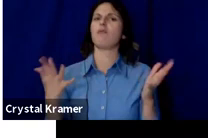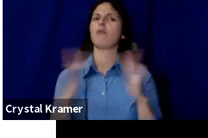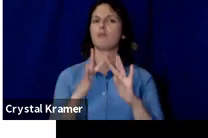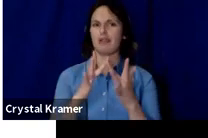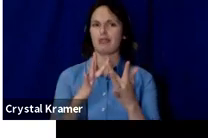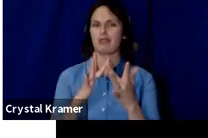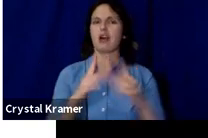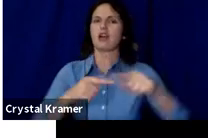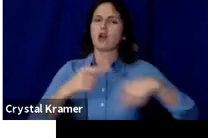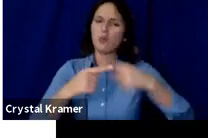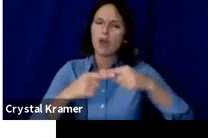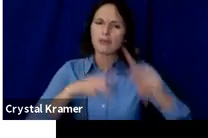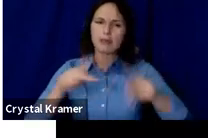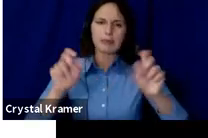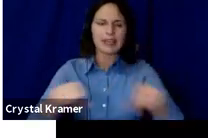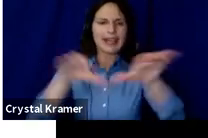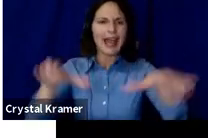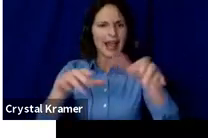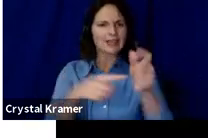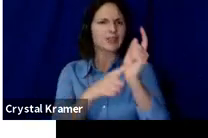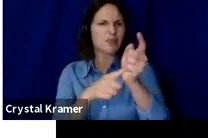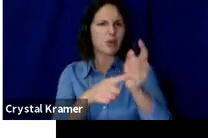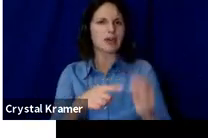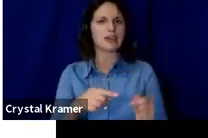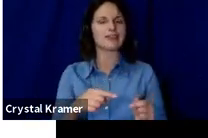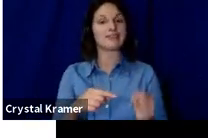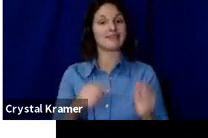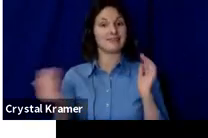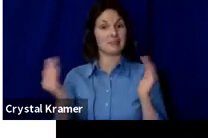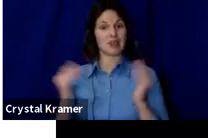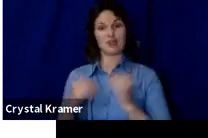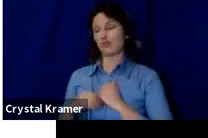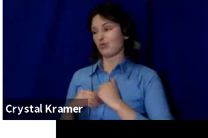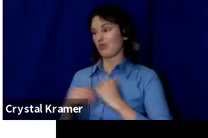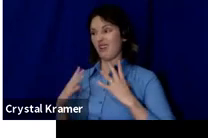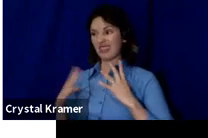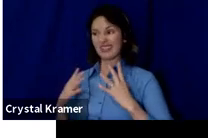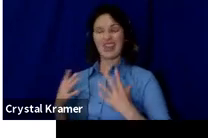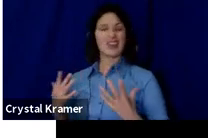If there are times like holiday weekends or weekends or holidays in general where people